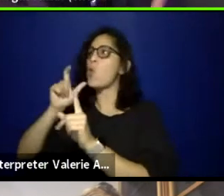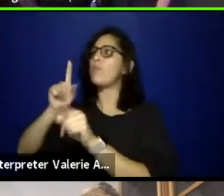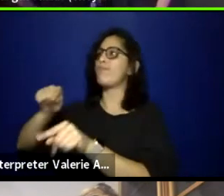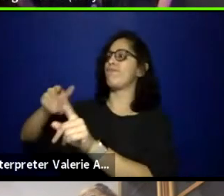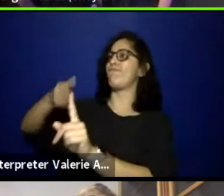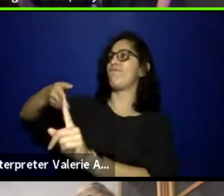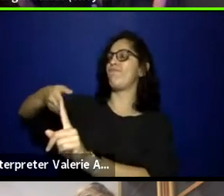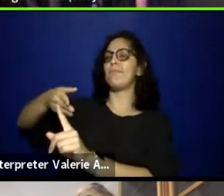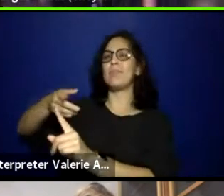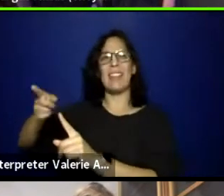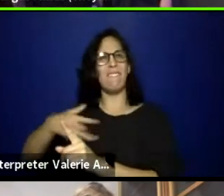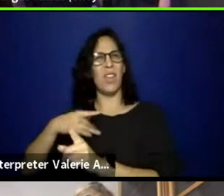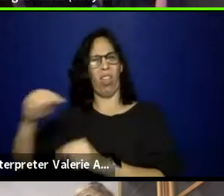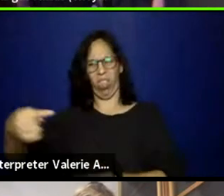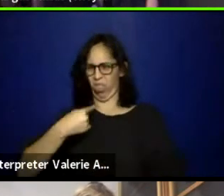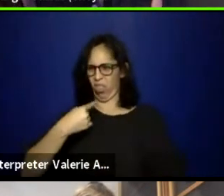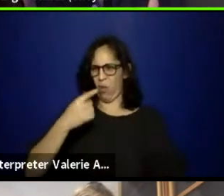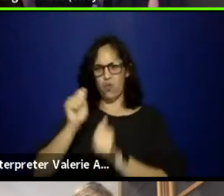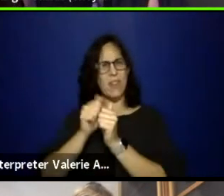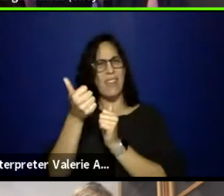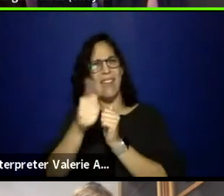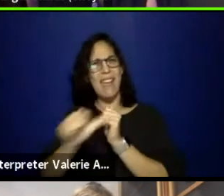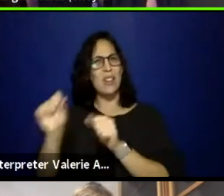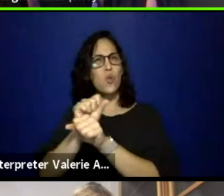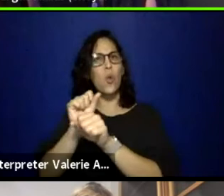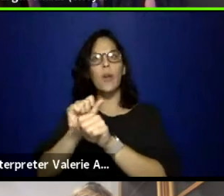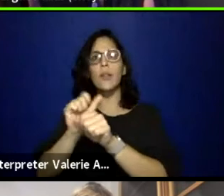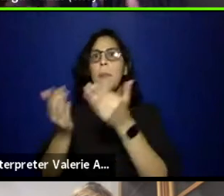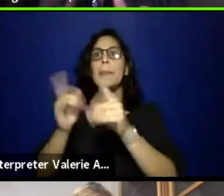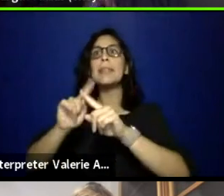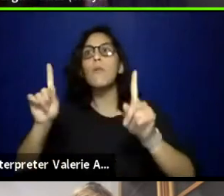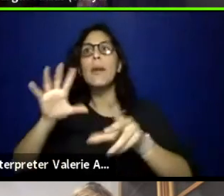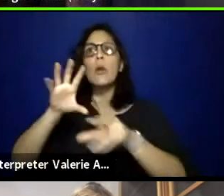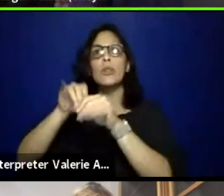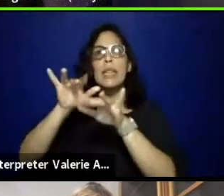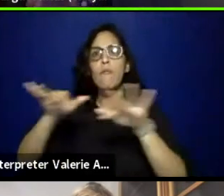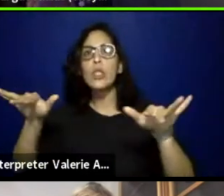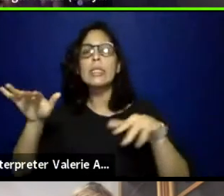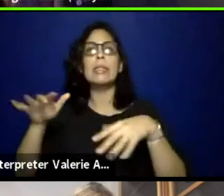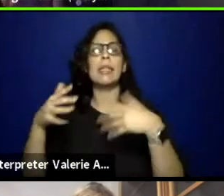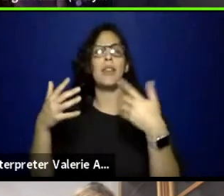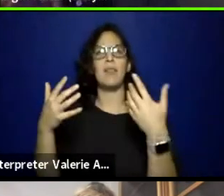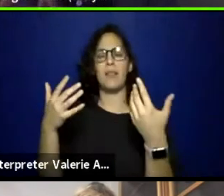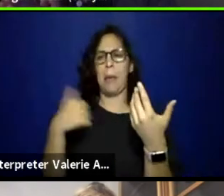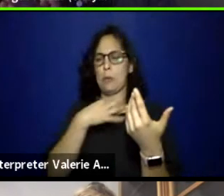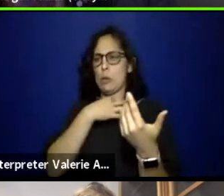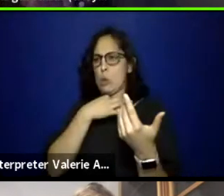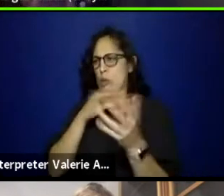or any kind of diversity, et cetera, what has the organization itself been doing